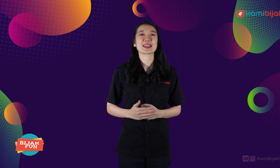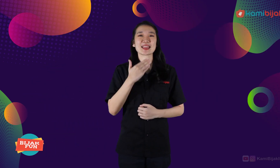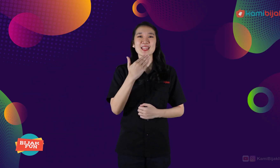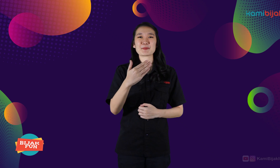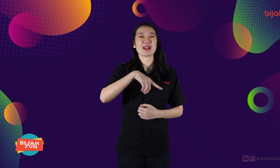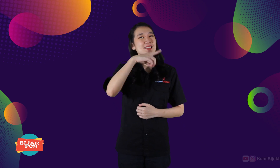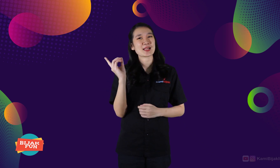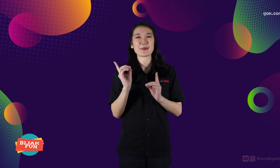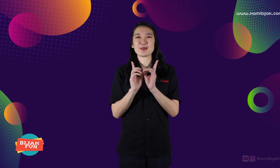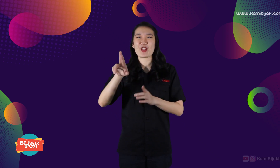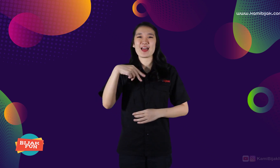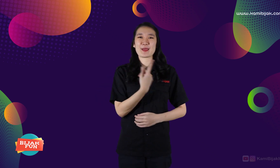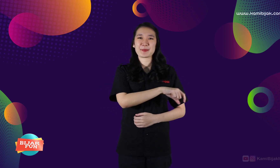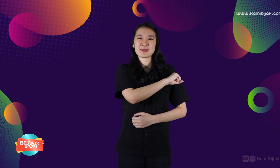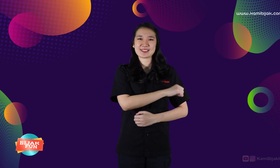Thank you. See you again at KamiBijak.